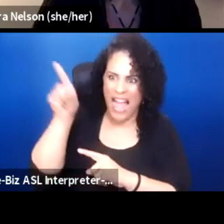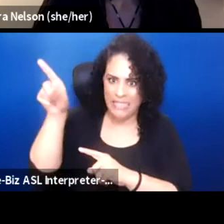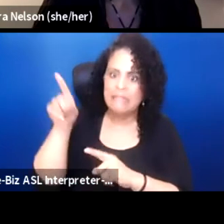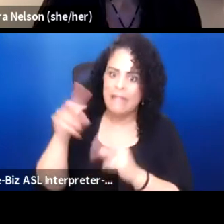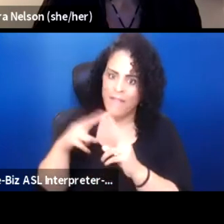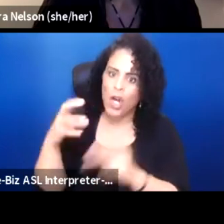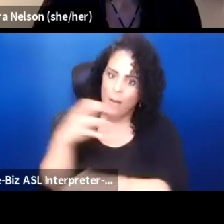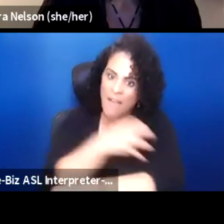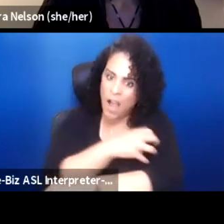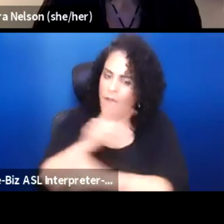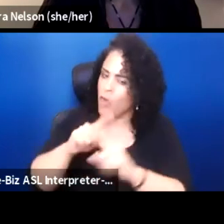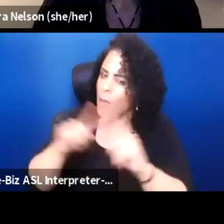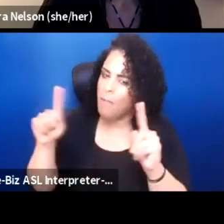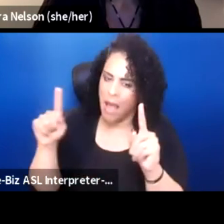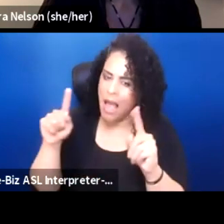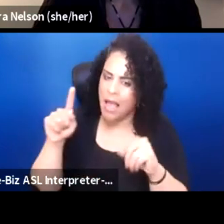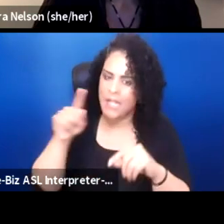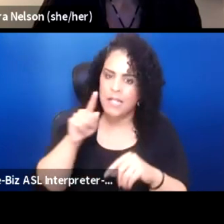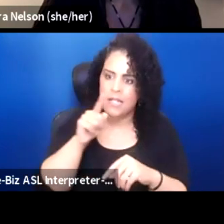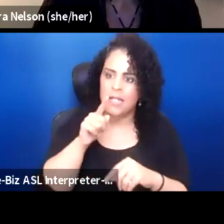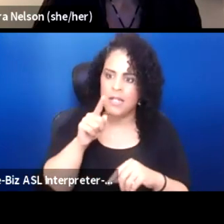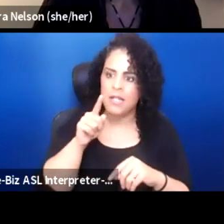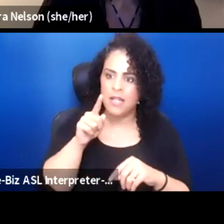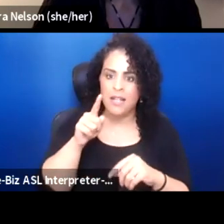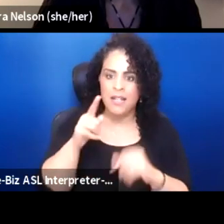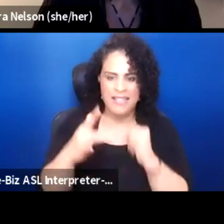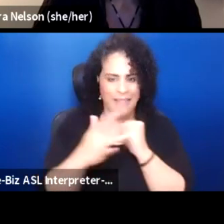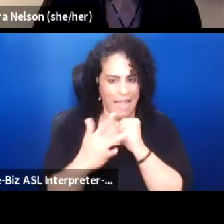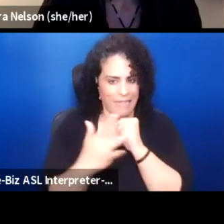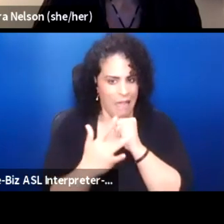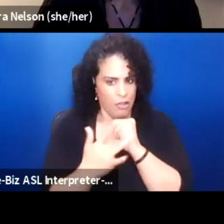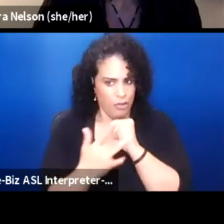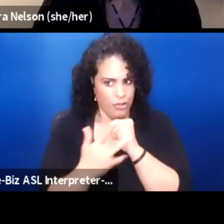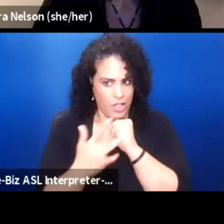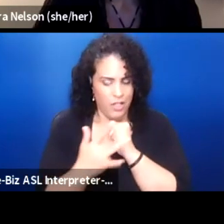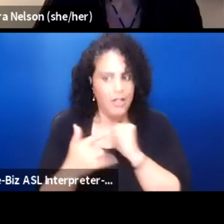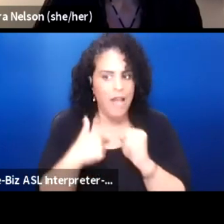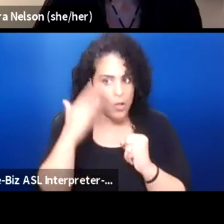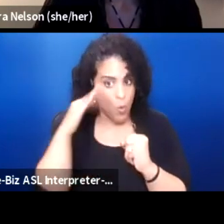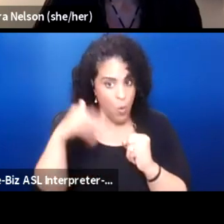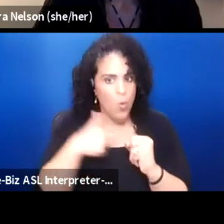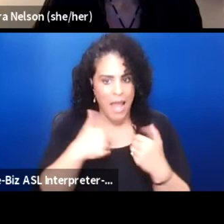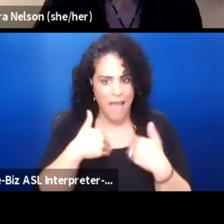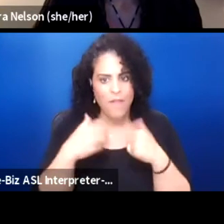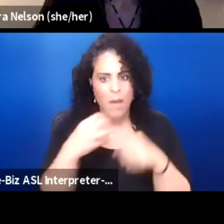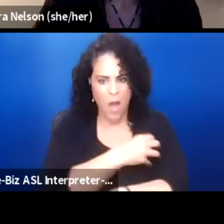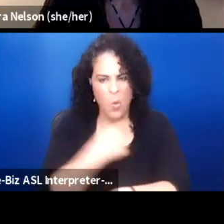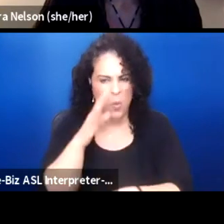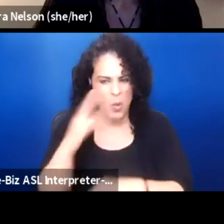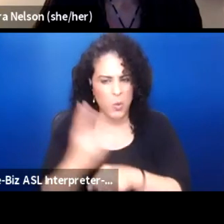but there are technology. So I know we have power and we will exercise that power.